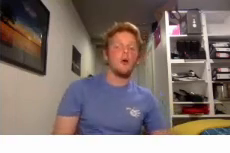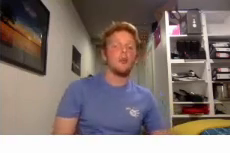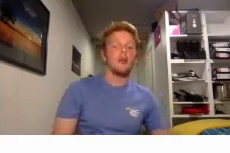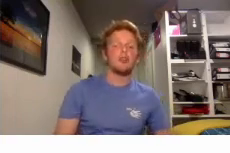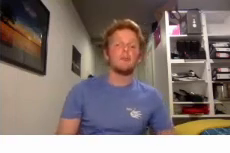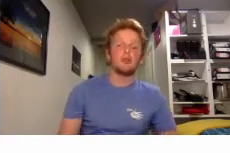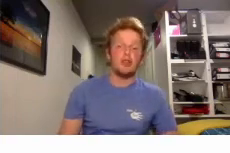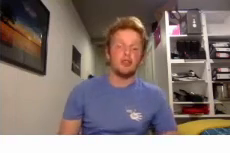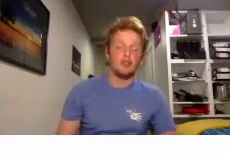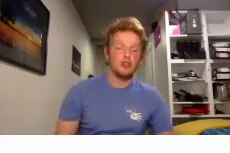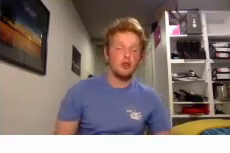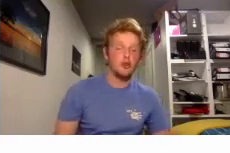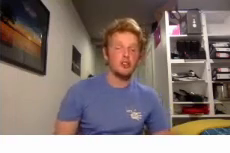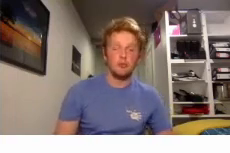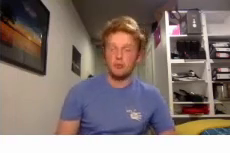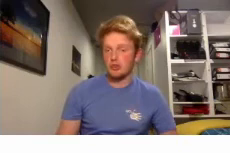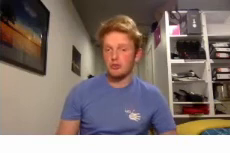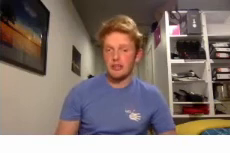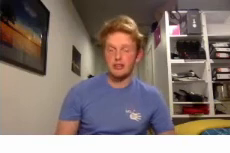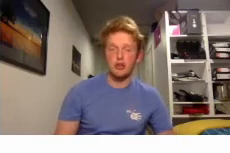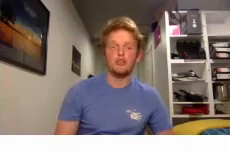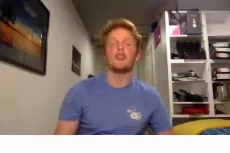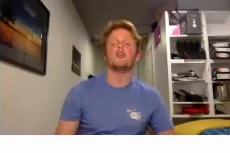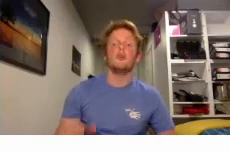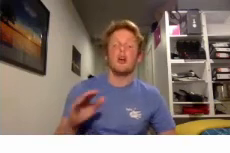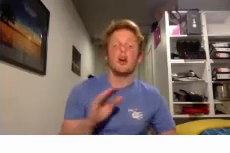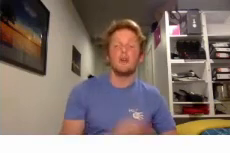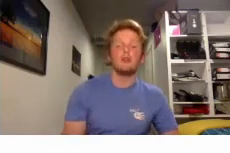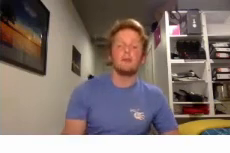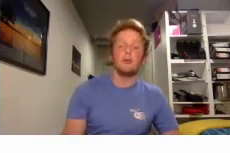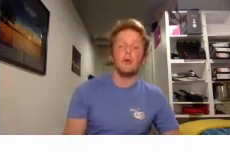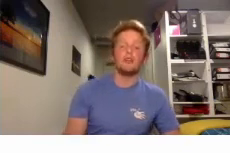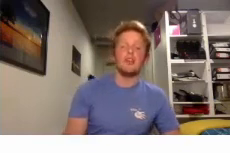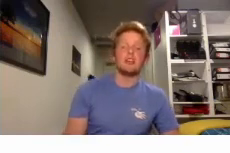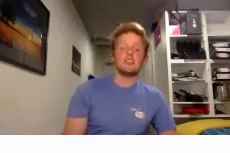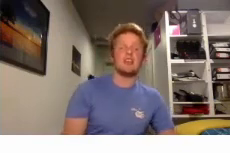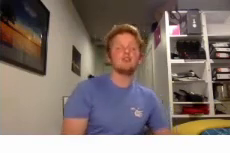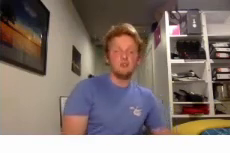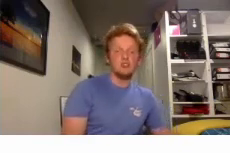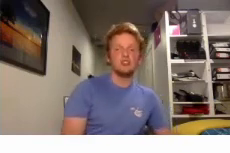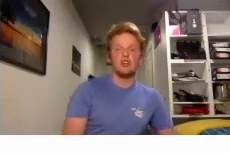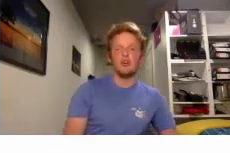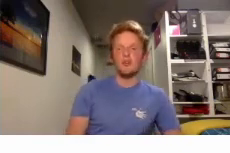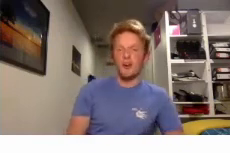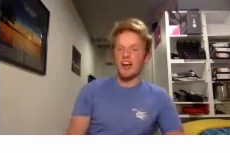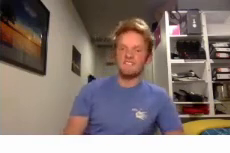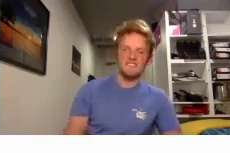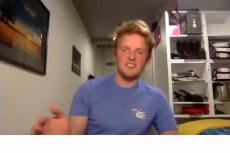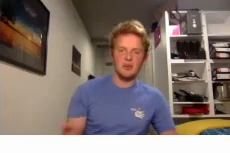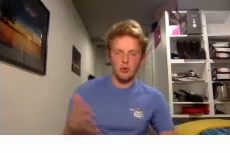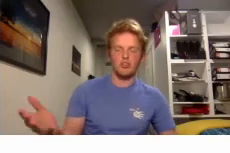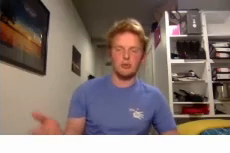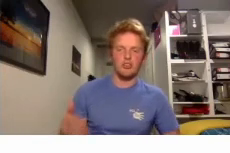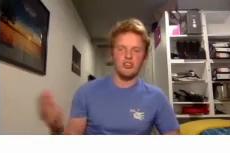there are a number of things you can do number one is if you feel what you want to